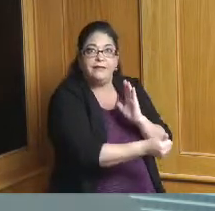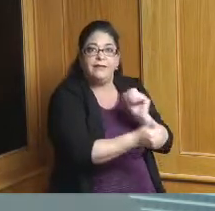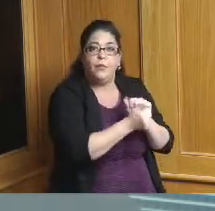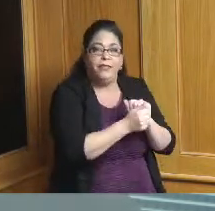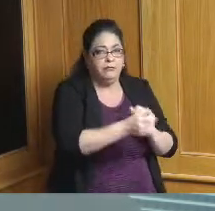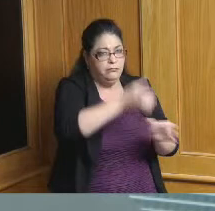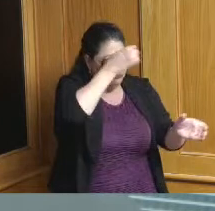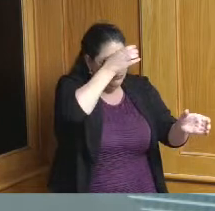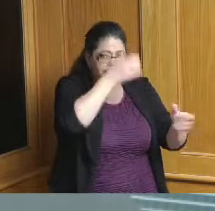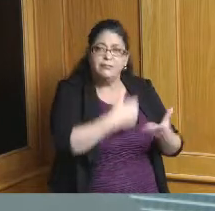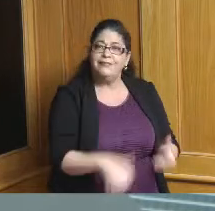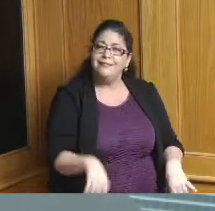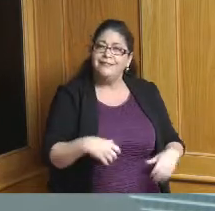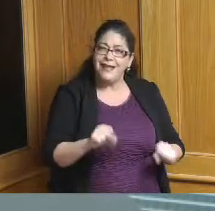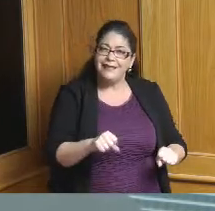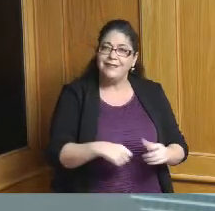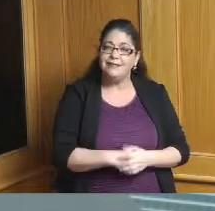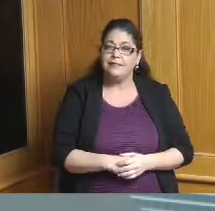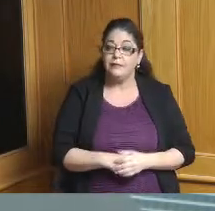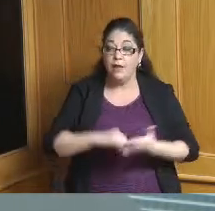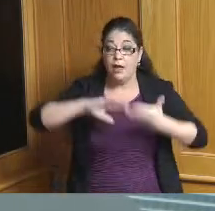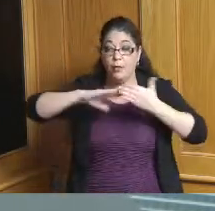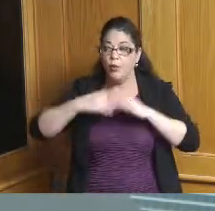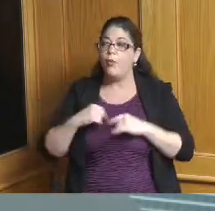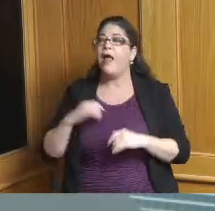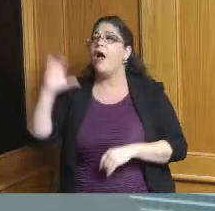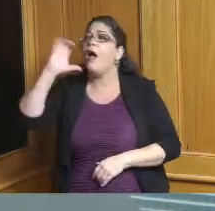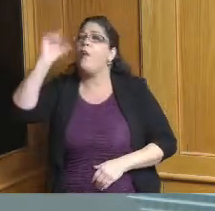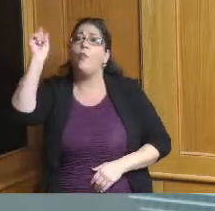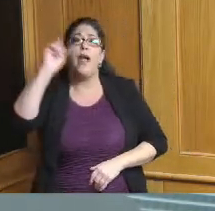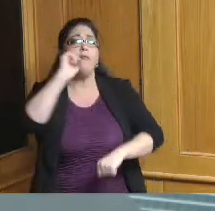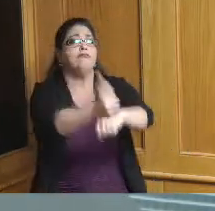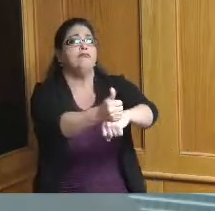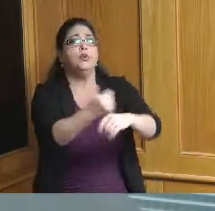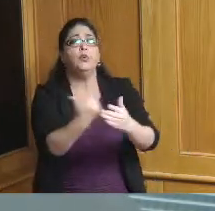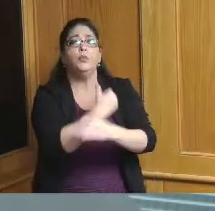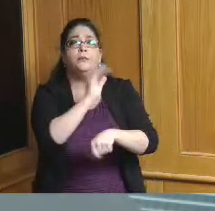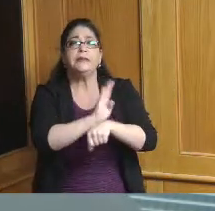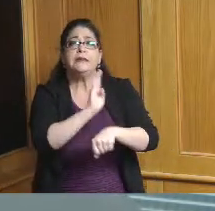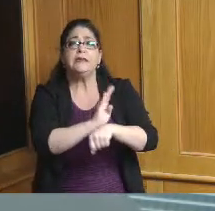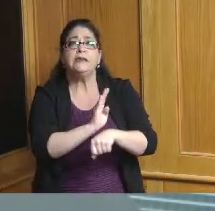do communities look like are there affordable places for new new folks to the community